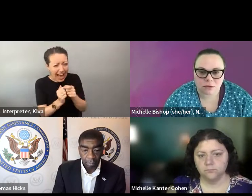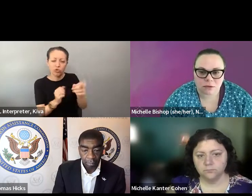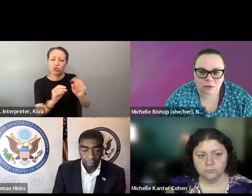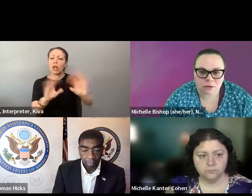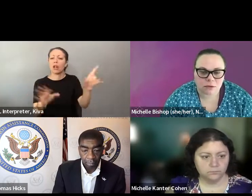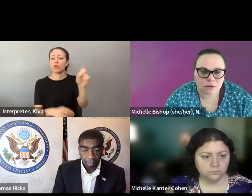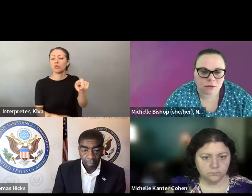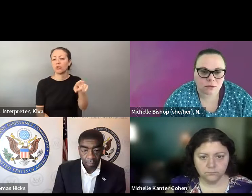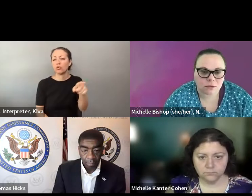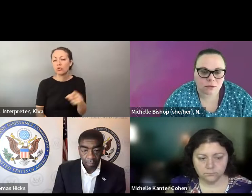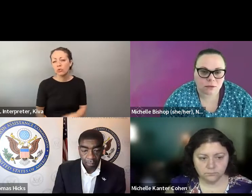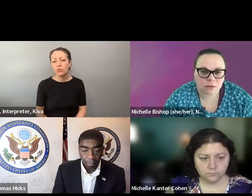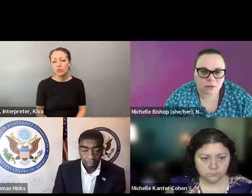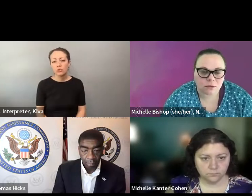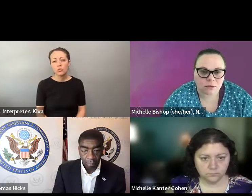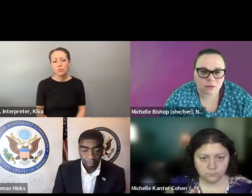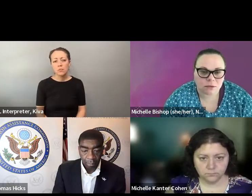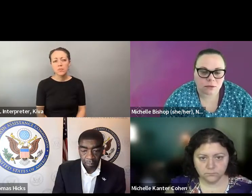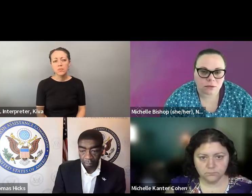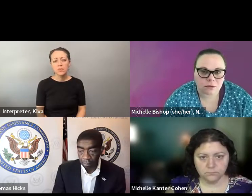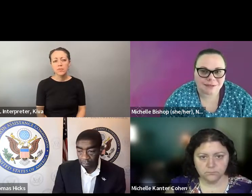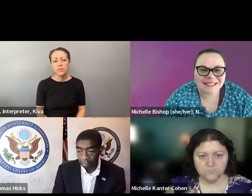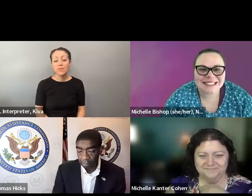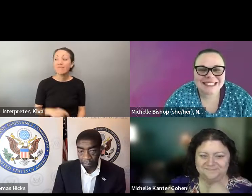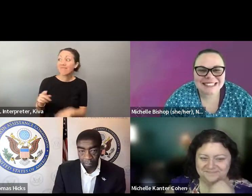at least can find the pathways to help them jump through that. Jump jump, through that